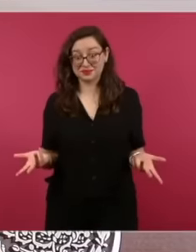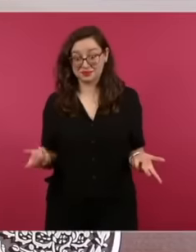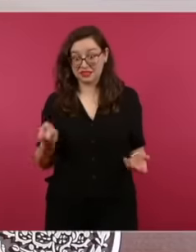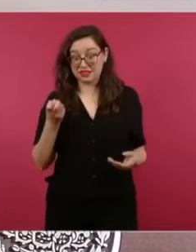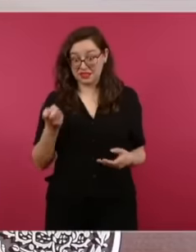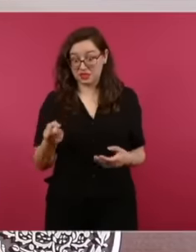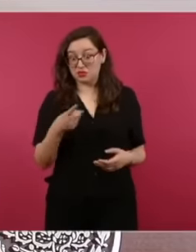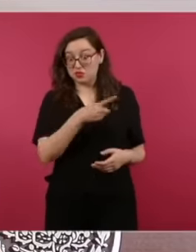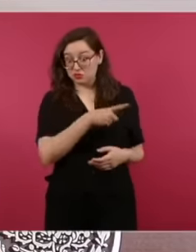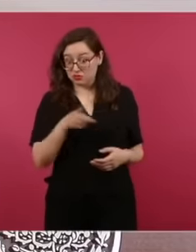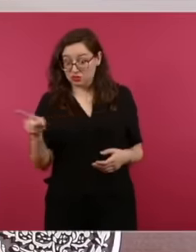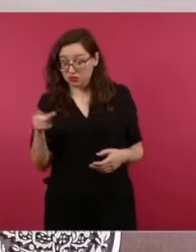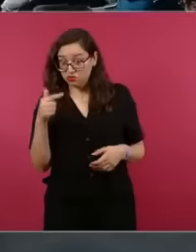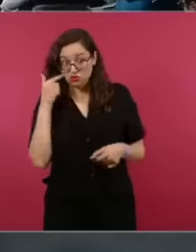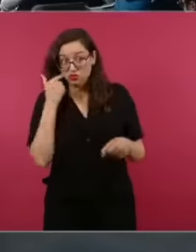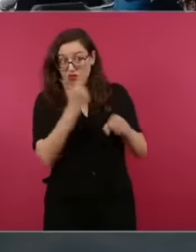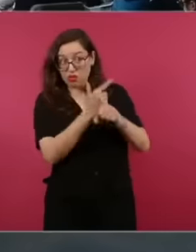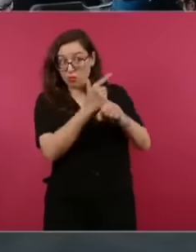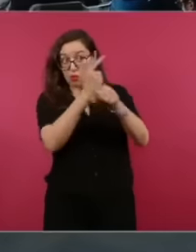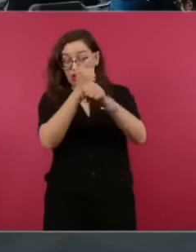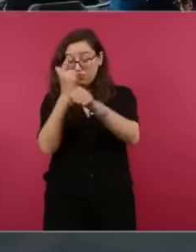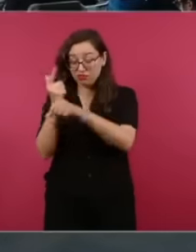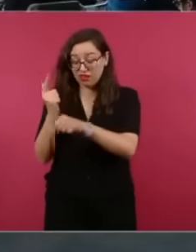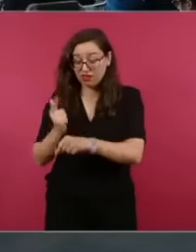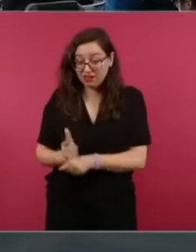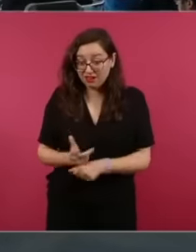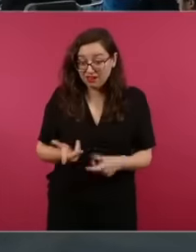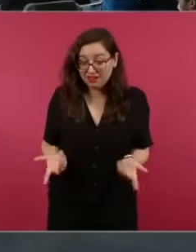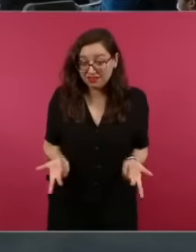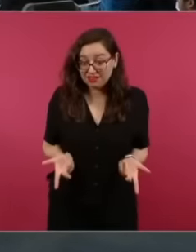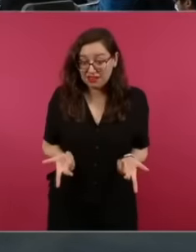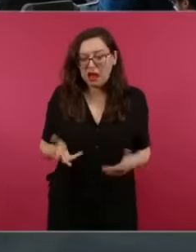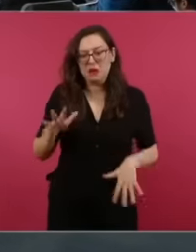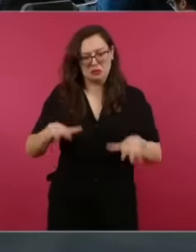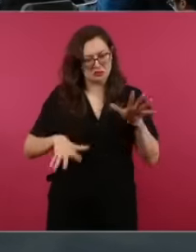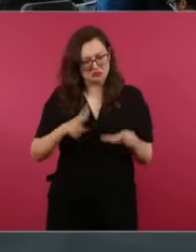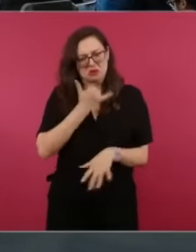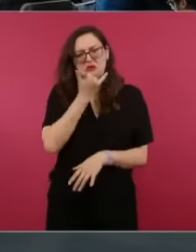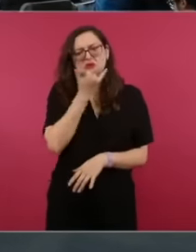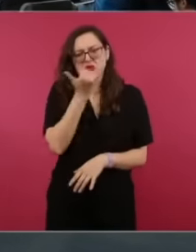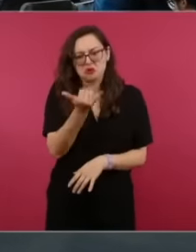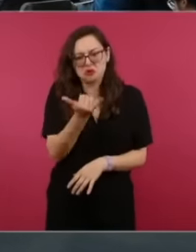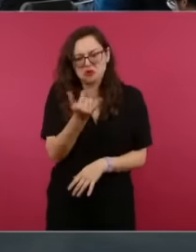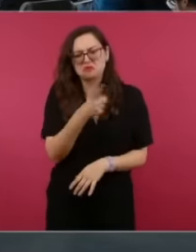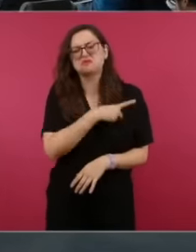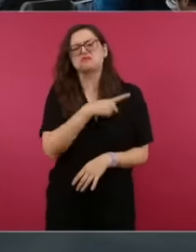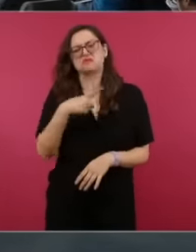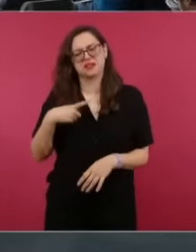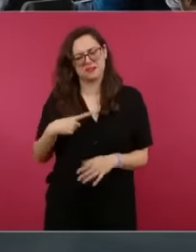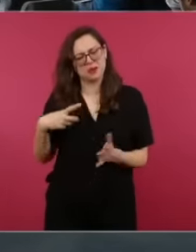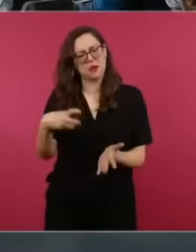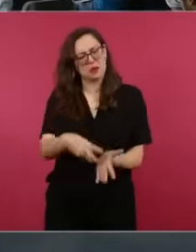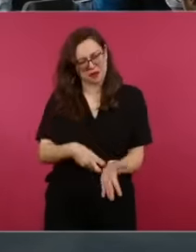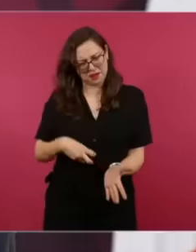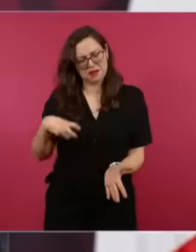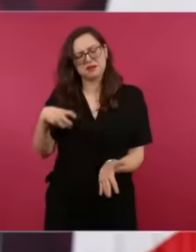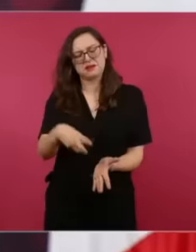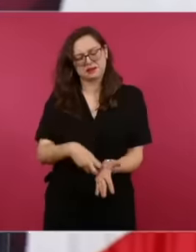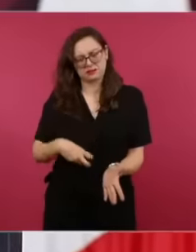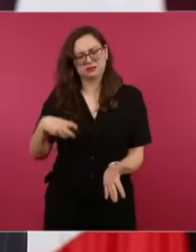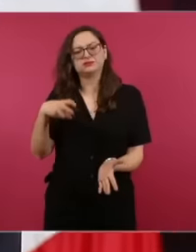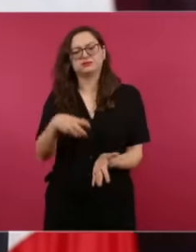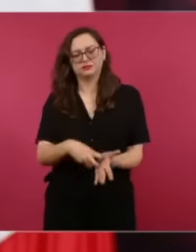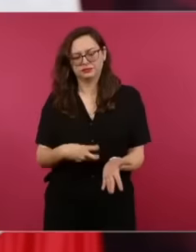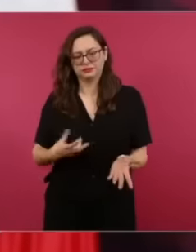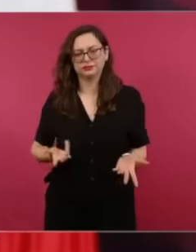eh argue